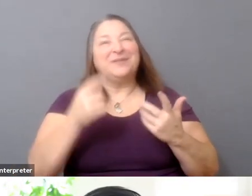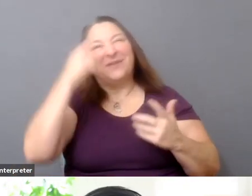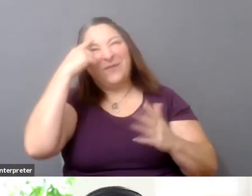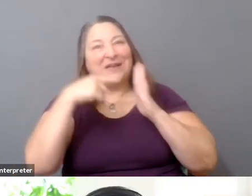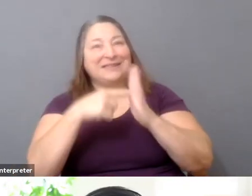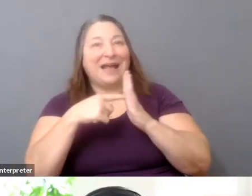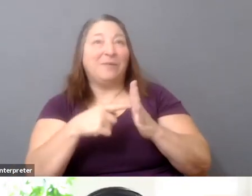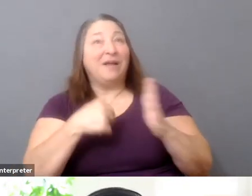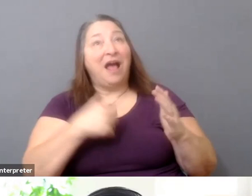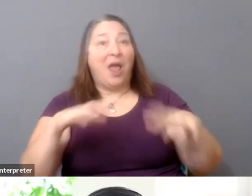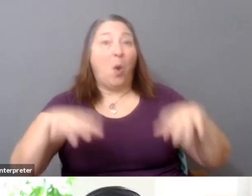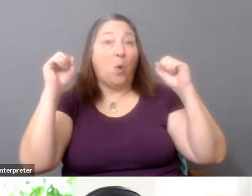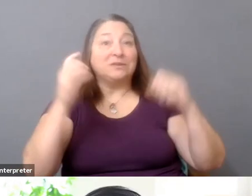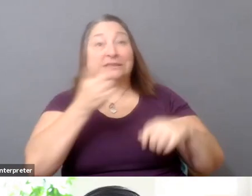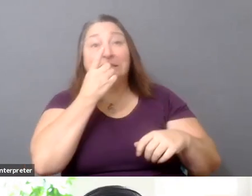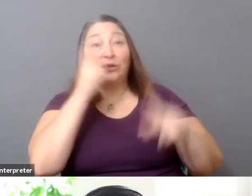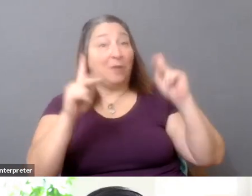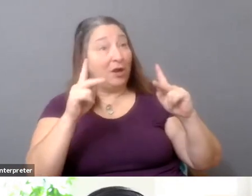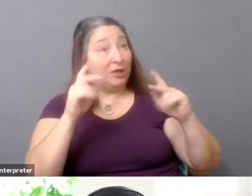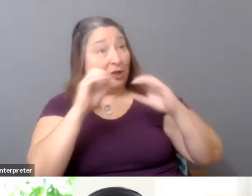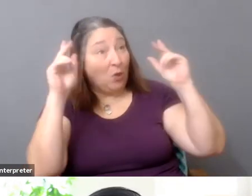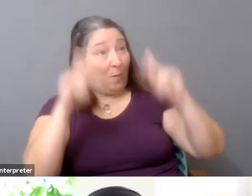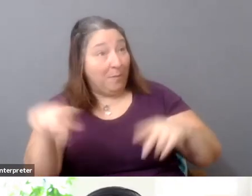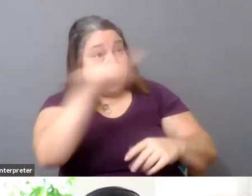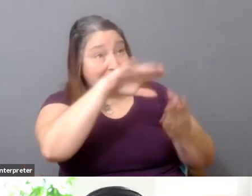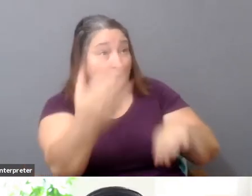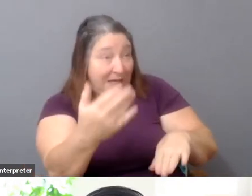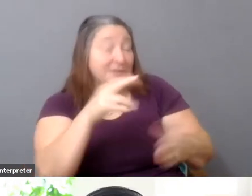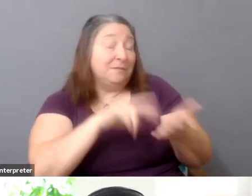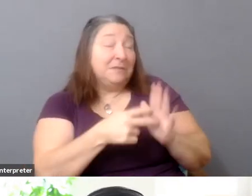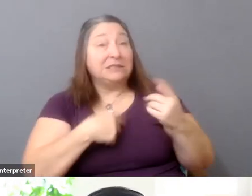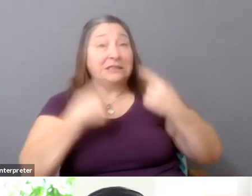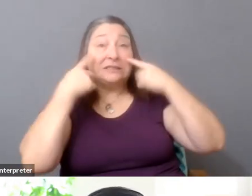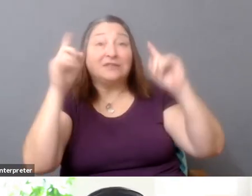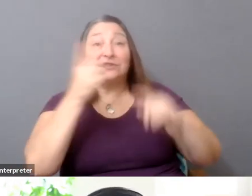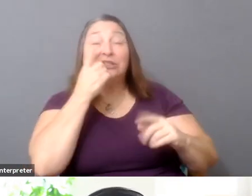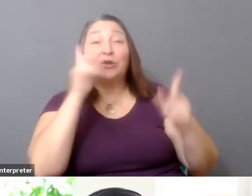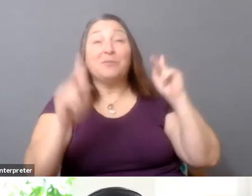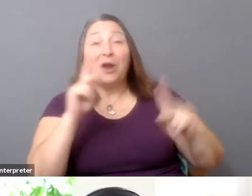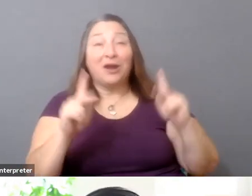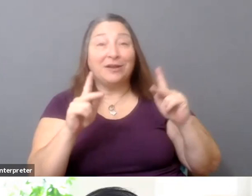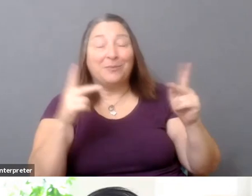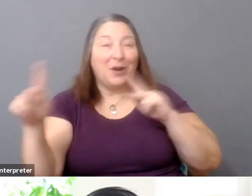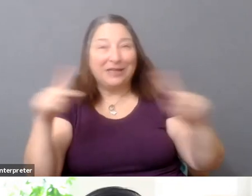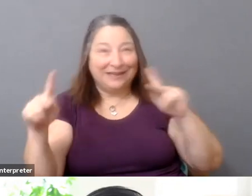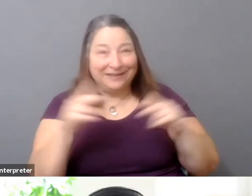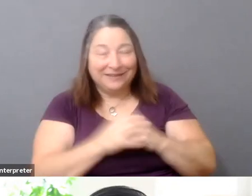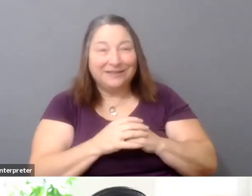And so that as a craft I think is a new emergent thing, and I think that in the hands of someone who knows what they're